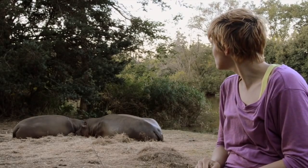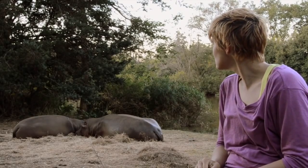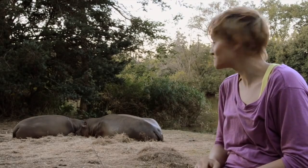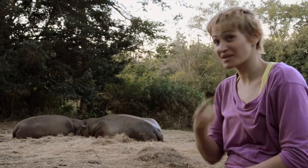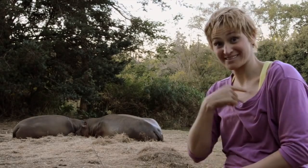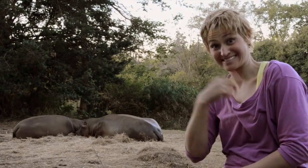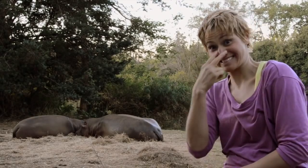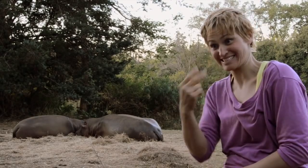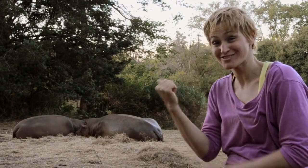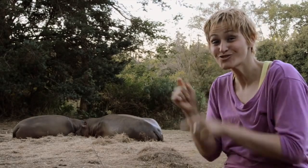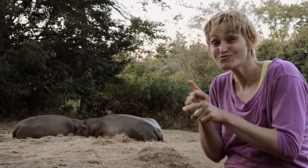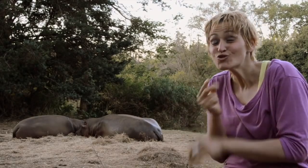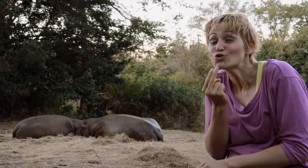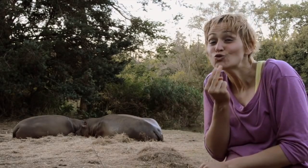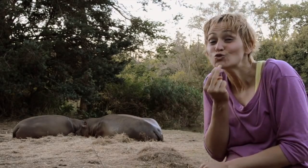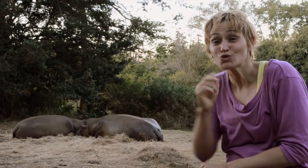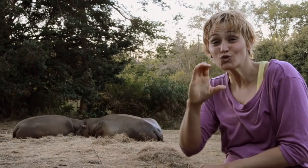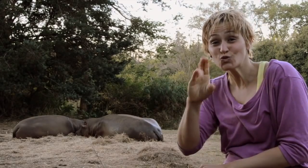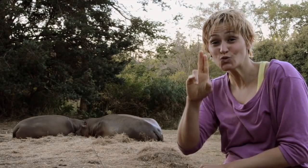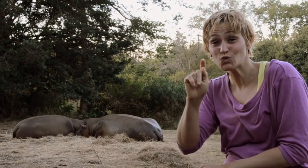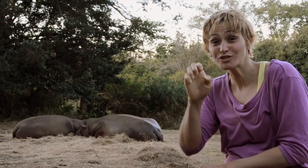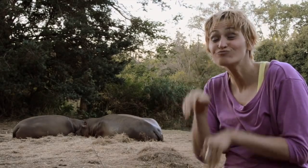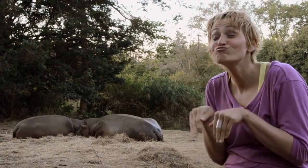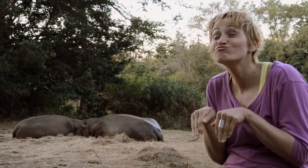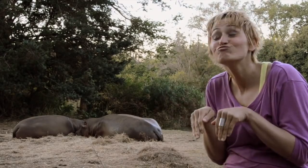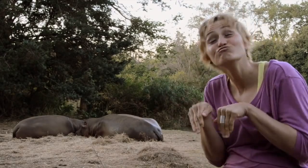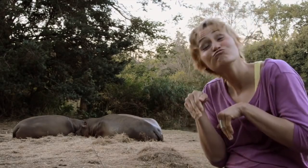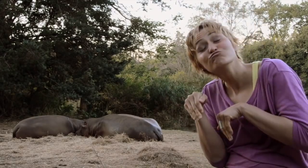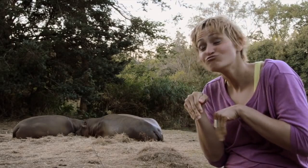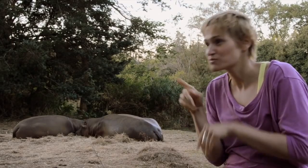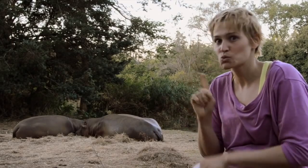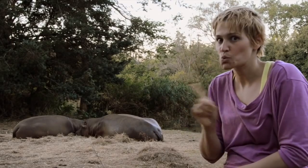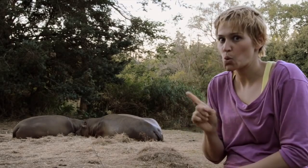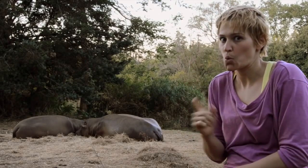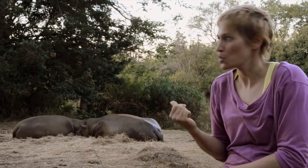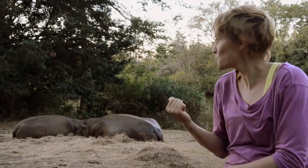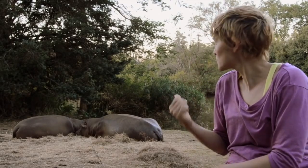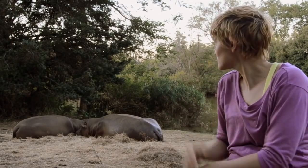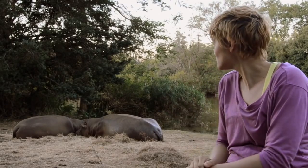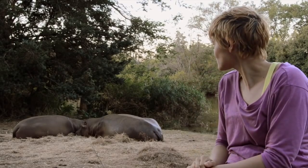quite easily. To me, they look so cute, but they are not.